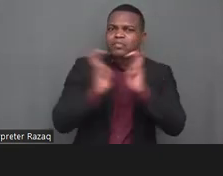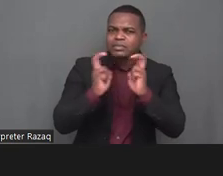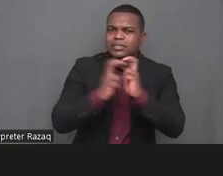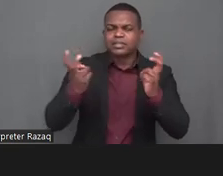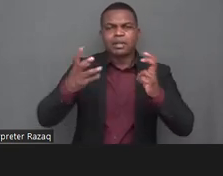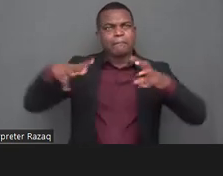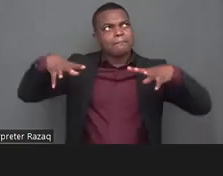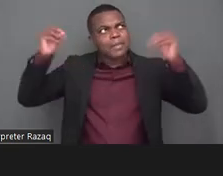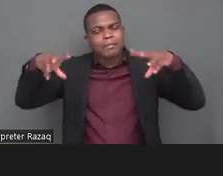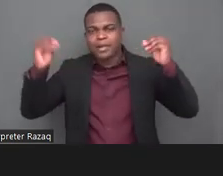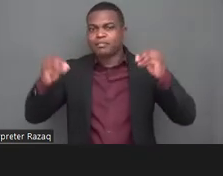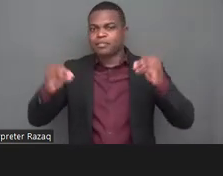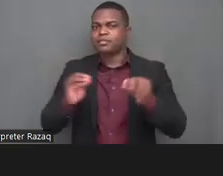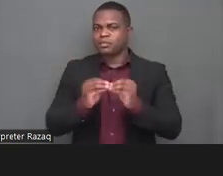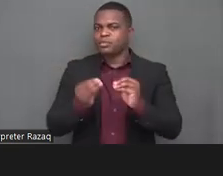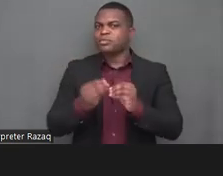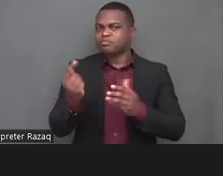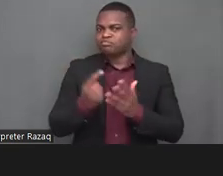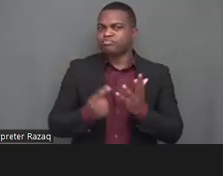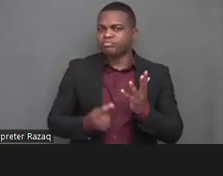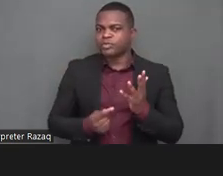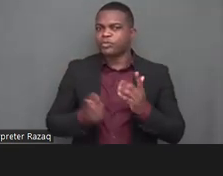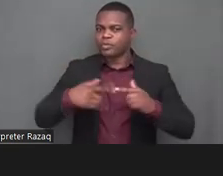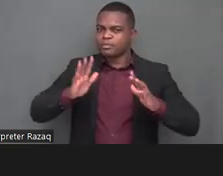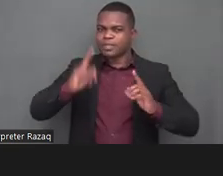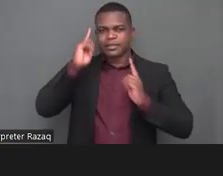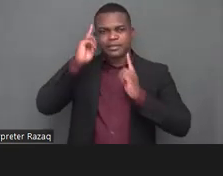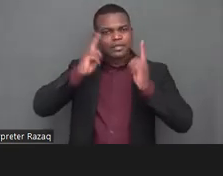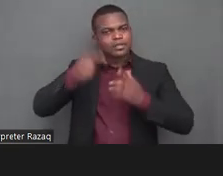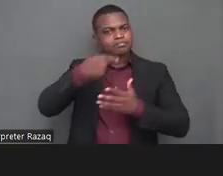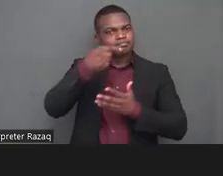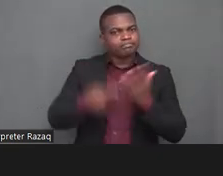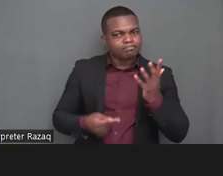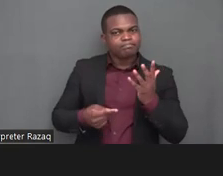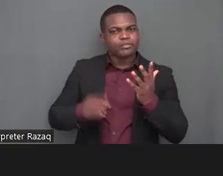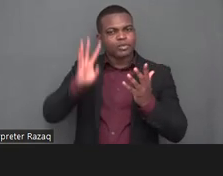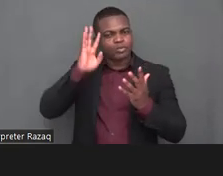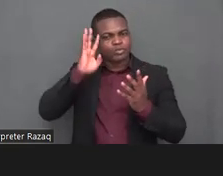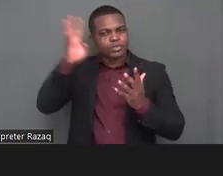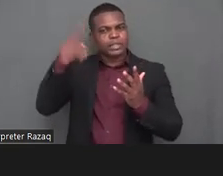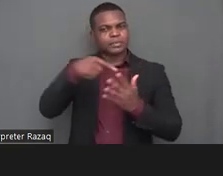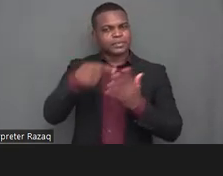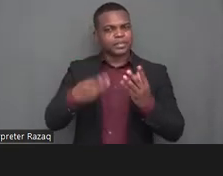tactile explanations for sure for for children with disabilities to be able to understand and